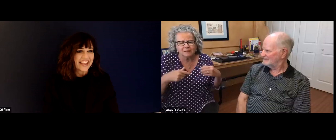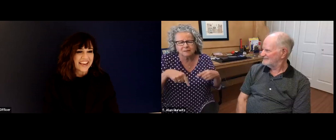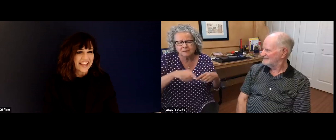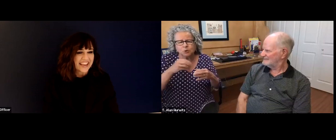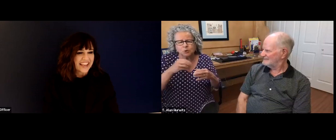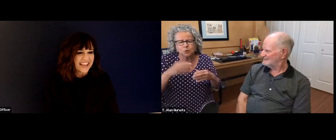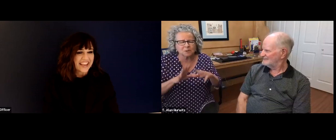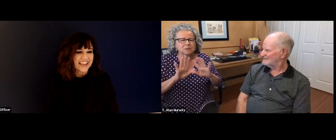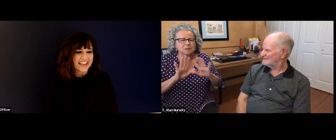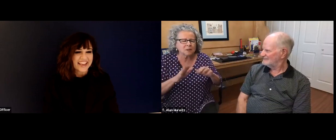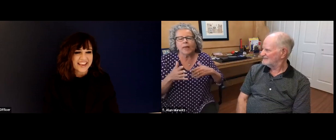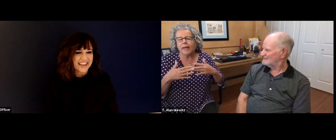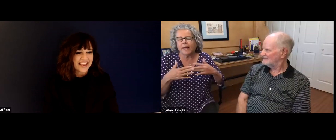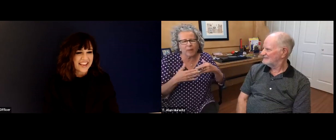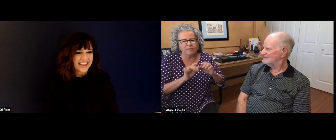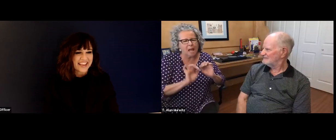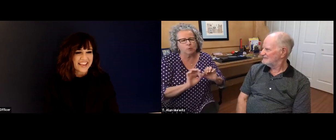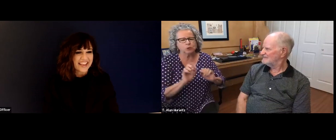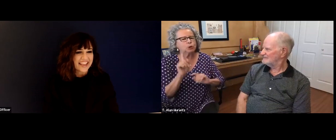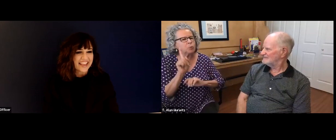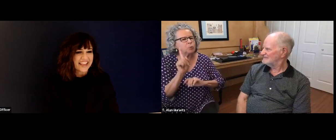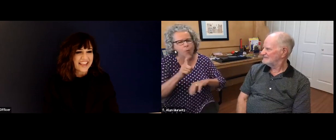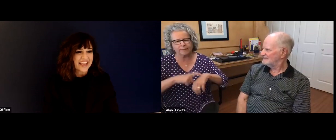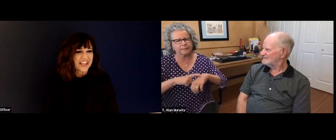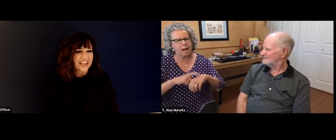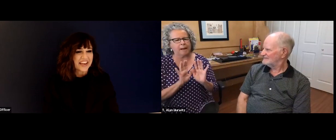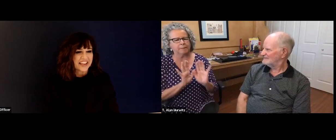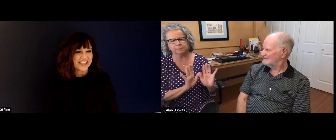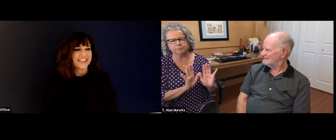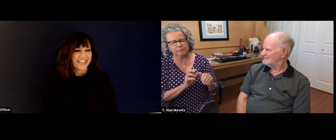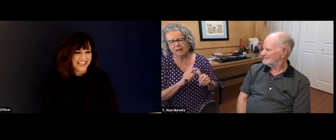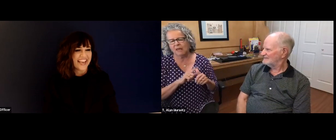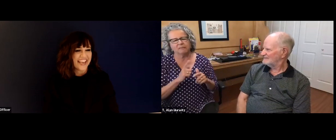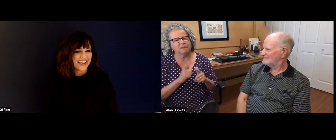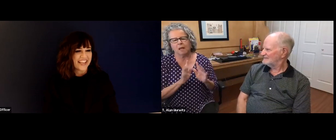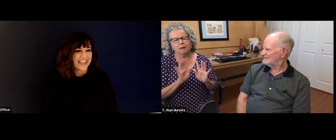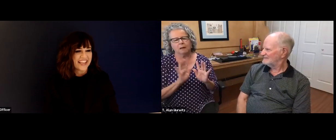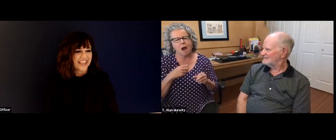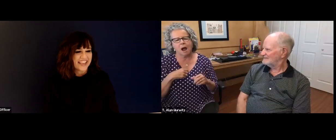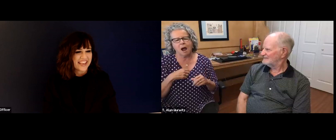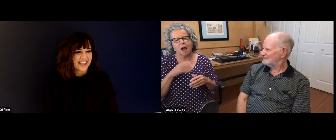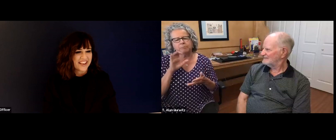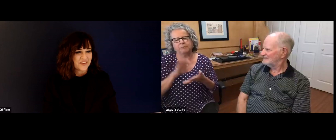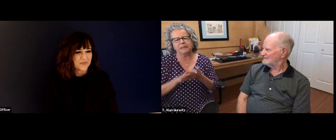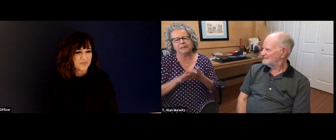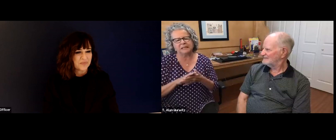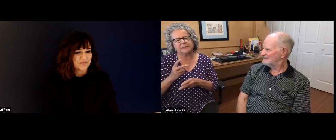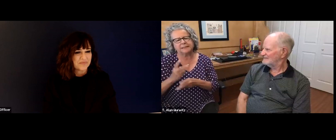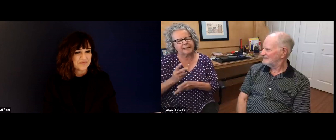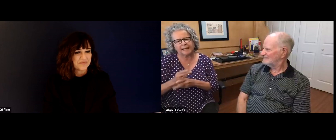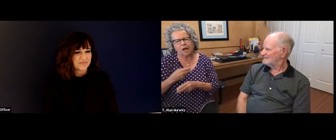hearing without interpreting services, it was really eye opening, I was able to participate in the conversations and the discussions that were happening with the other